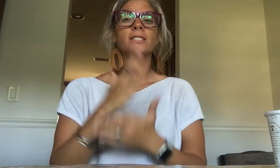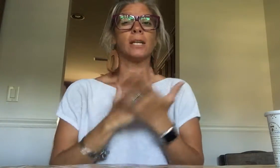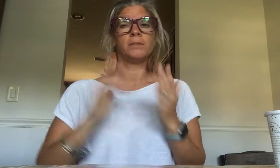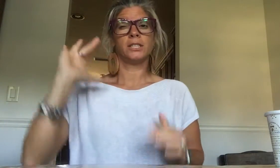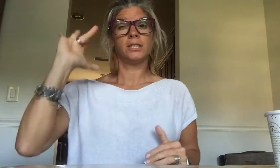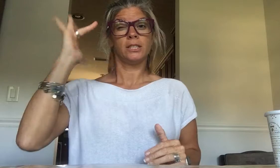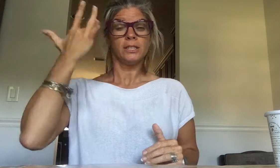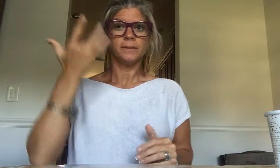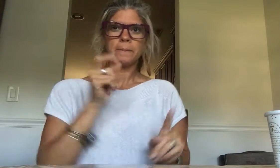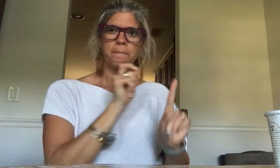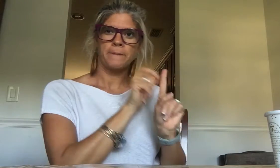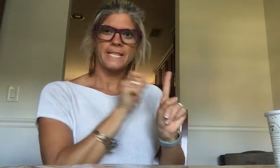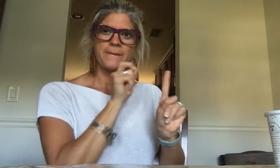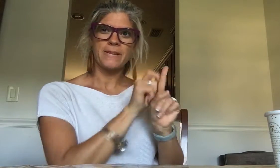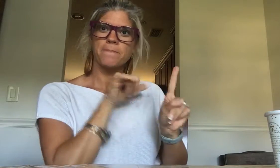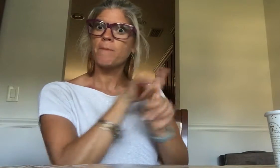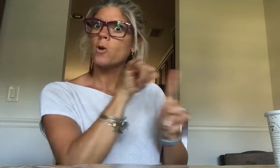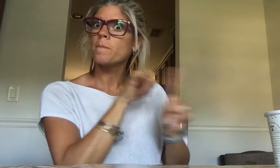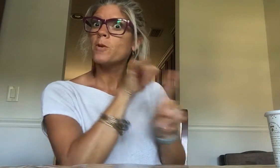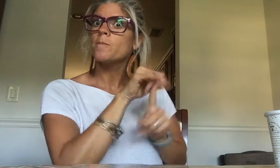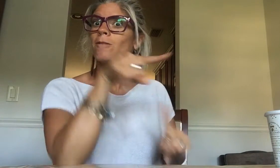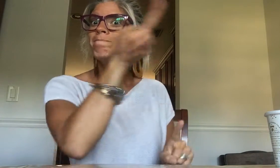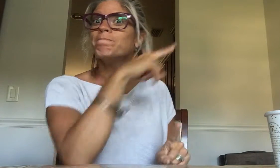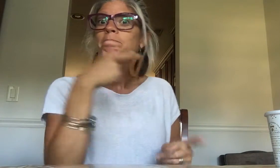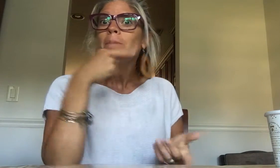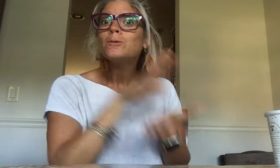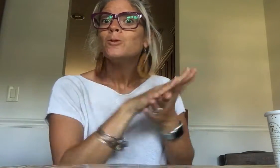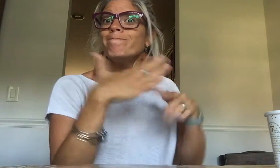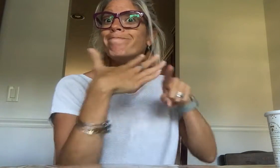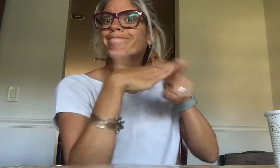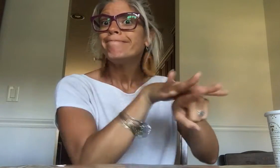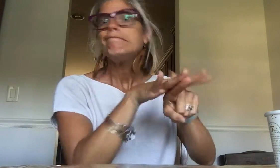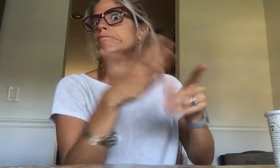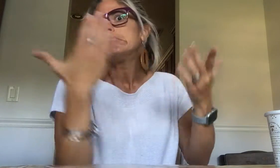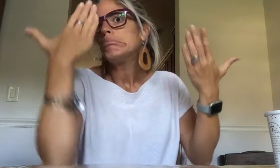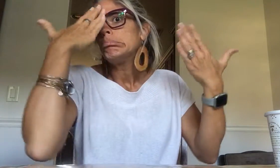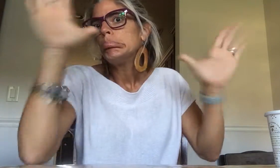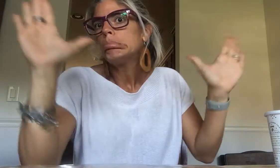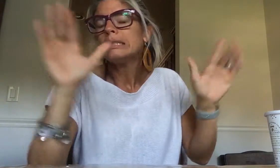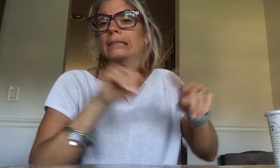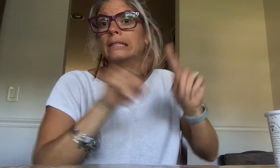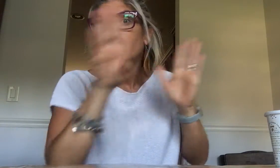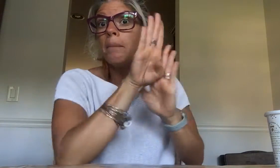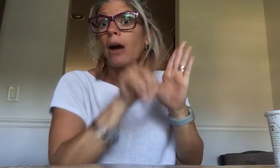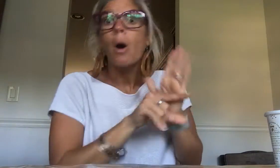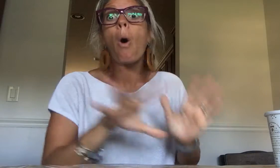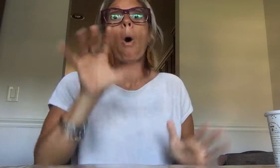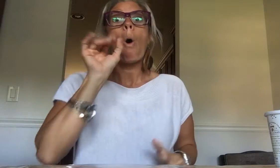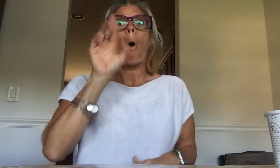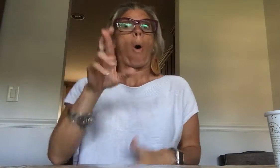Some Deaf were picked on and bullied in public school Deaf people have different backgrounds